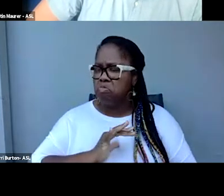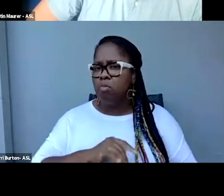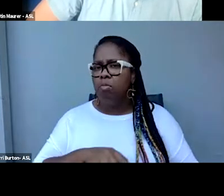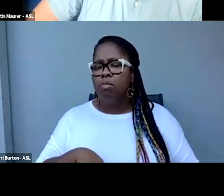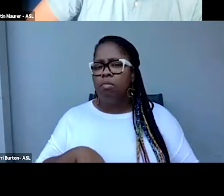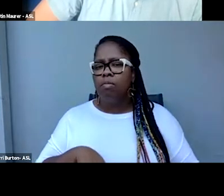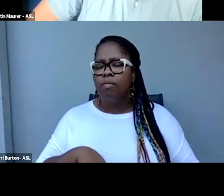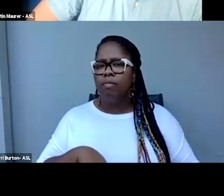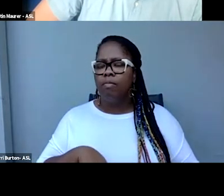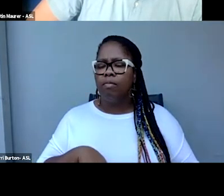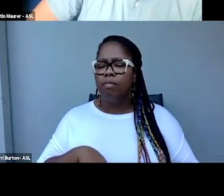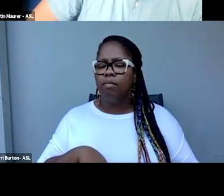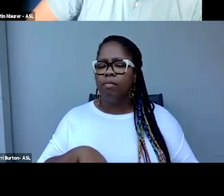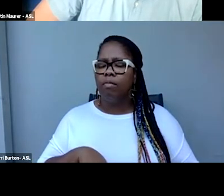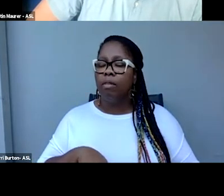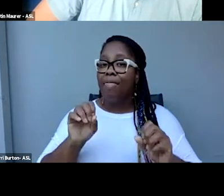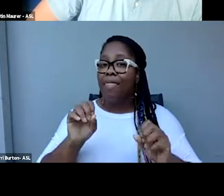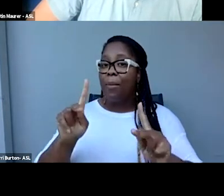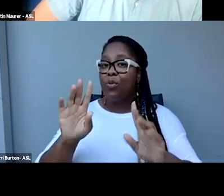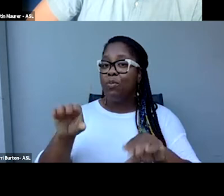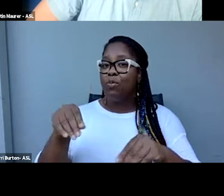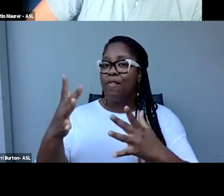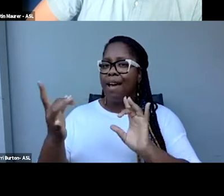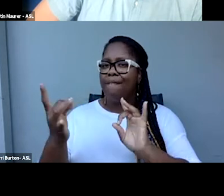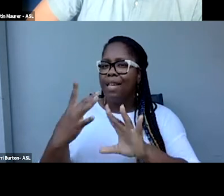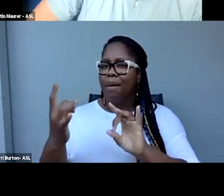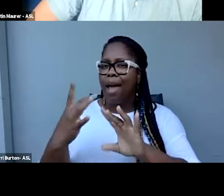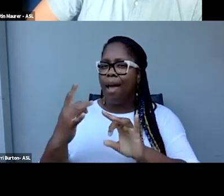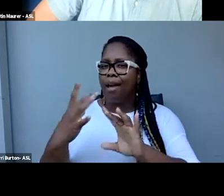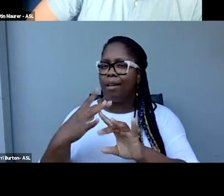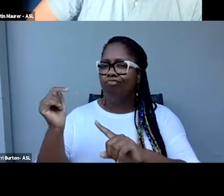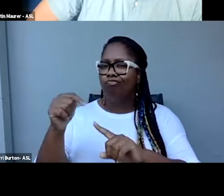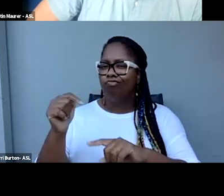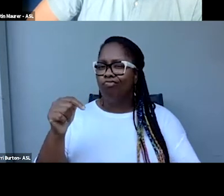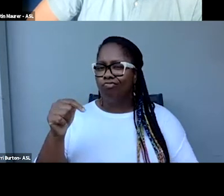That opportunity to provide feedback in some way is something that connects